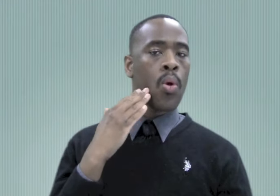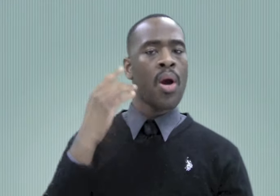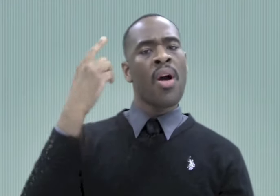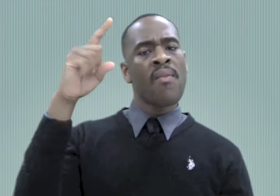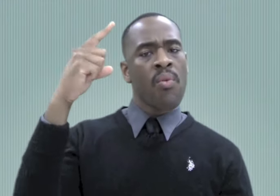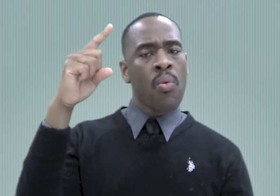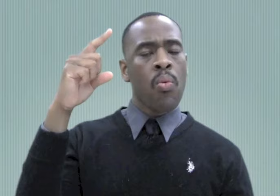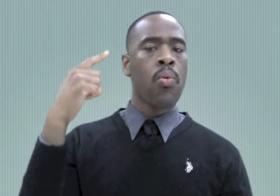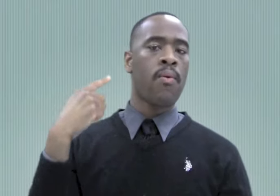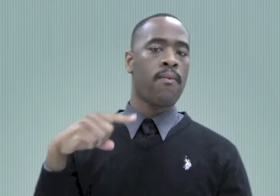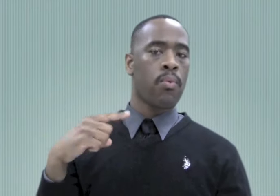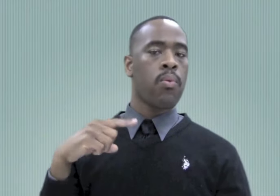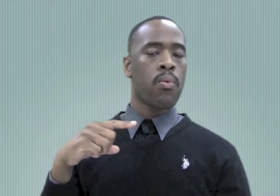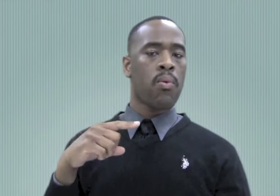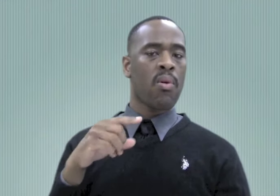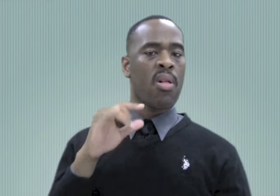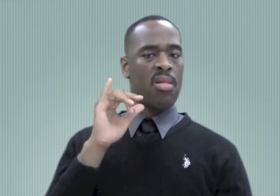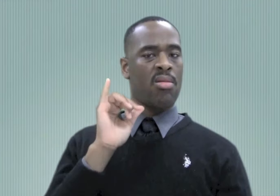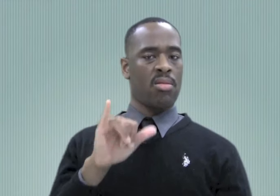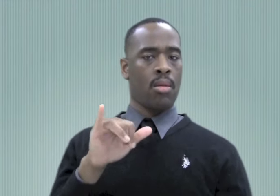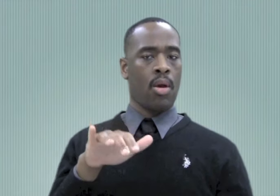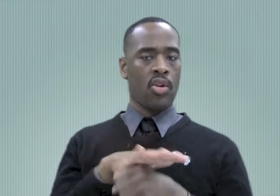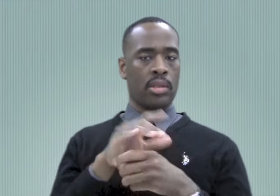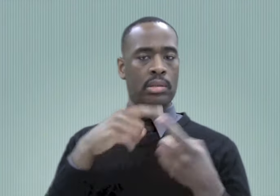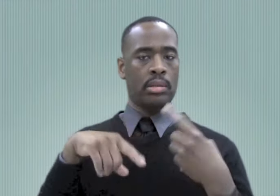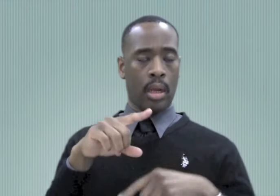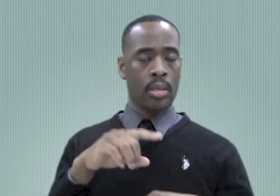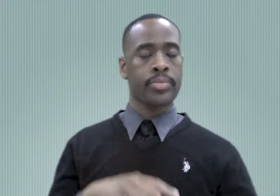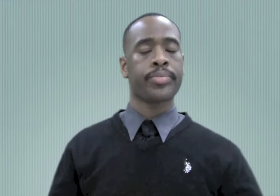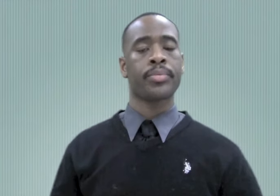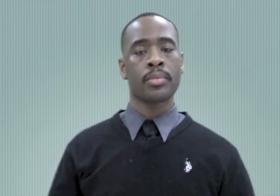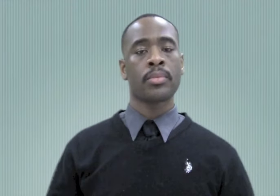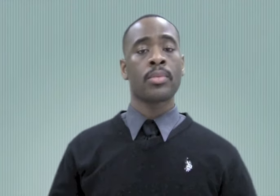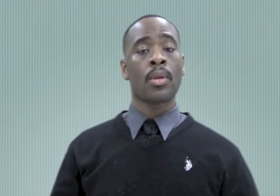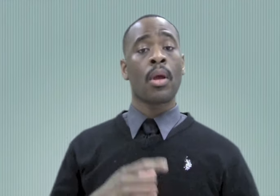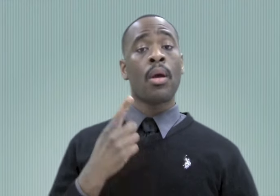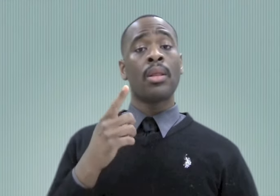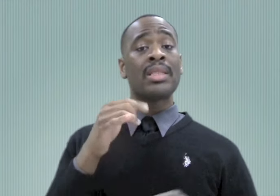and the sign FOR on the side of forehead or lowered. The standard forms of the signs are normally made on